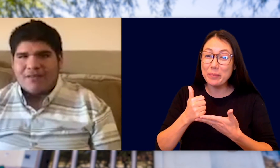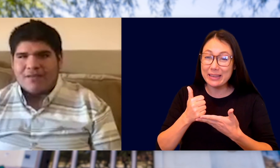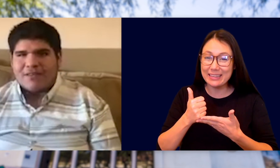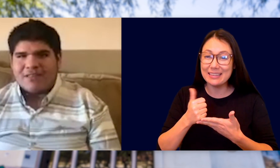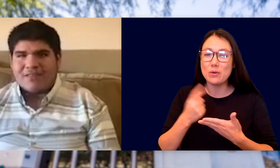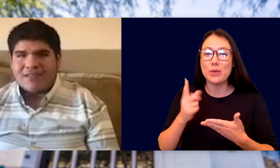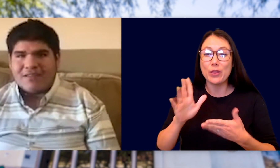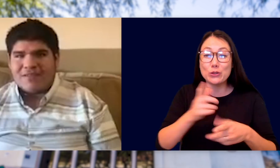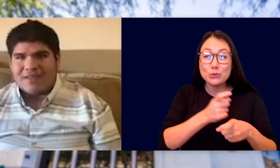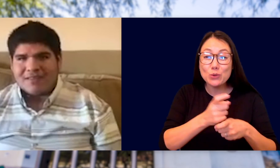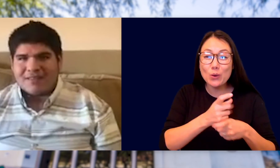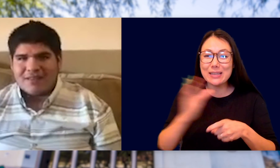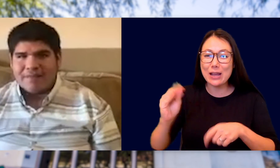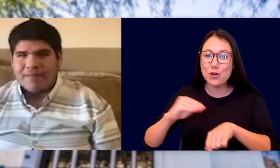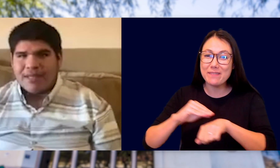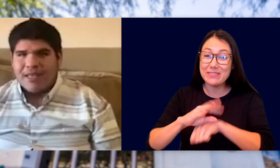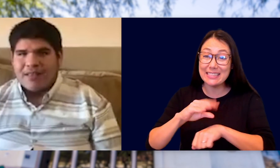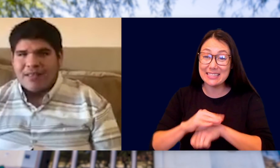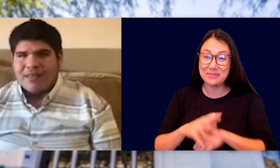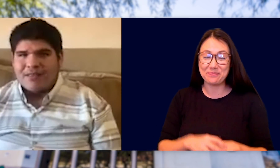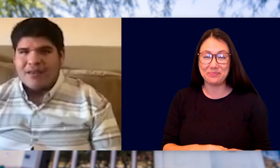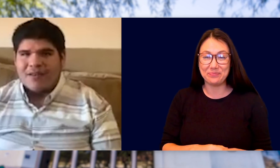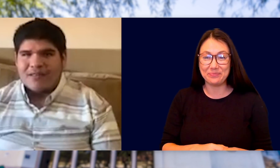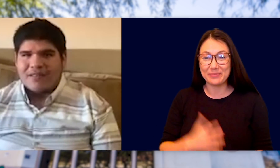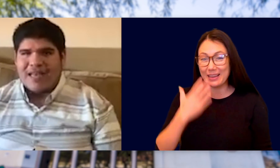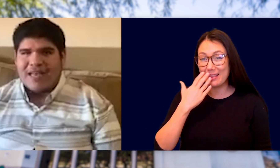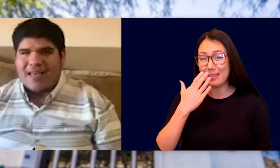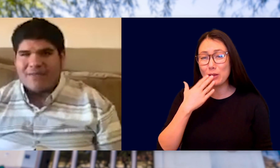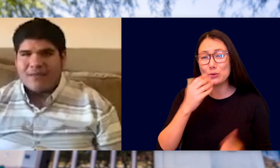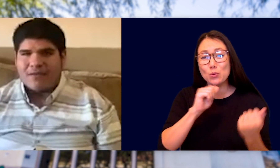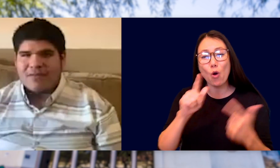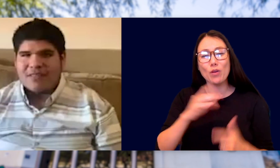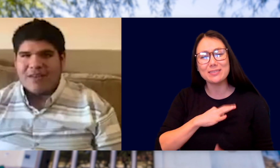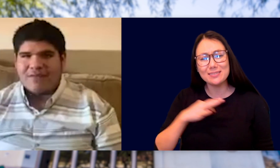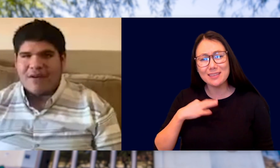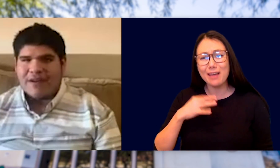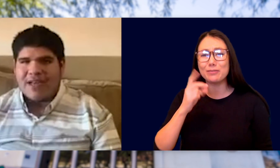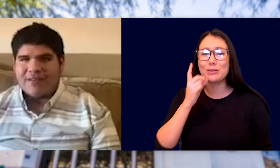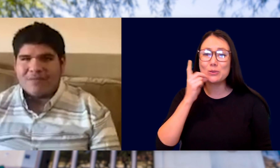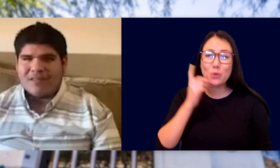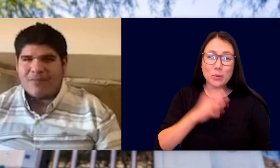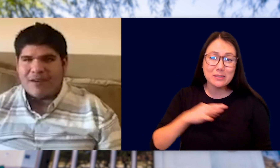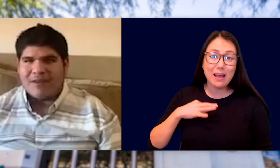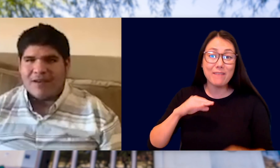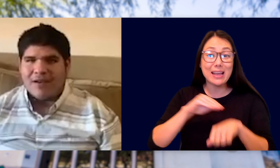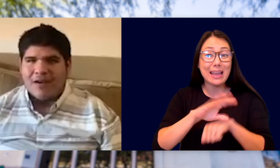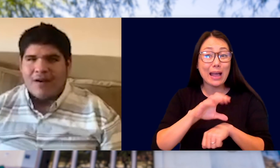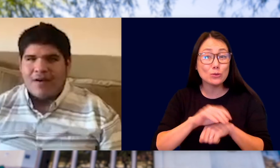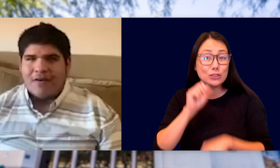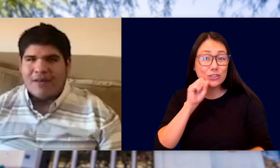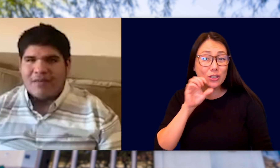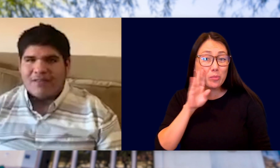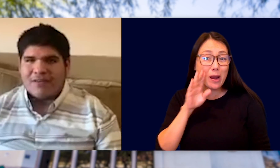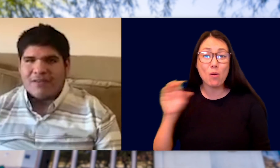WITH HER JOKES AND HER ADVICE. THANK YOU TO ALL THE STAFF, DORM STAFF, OUR COUNSELOR MS. BROWN, OUR O AND M INSTRUCTORS